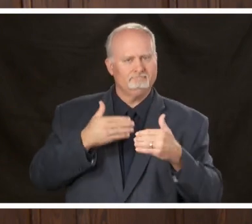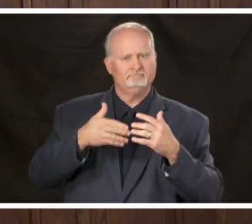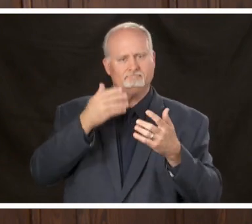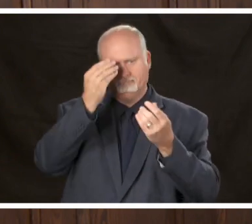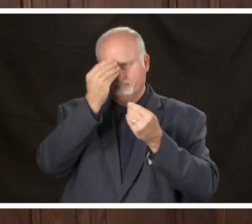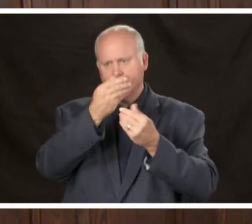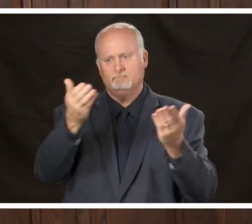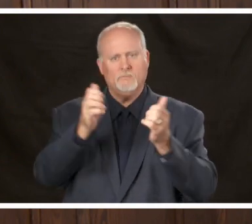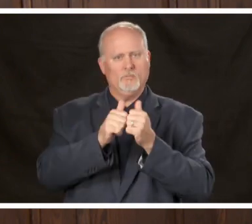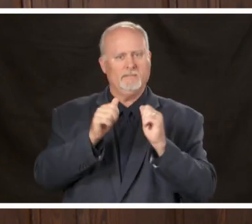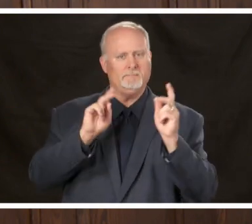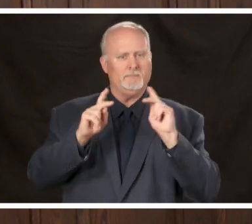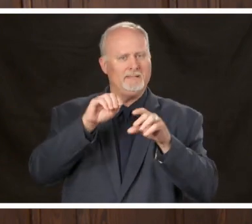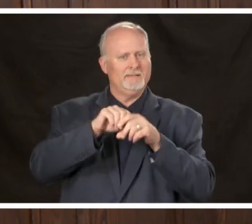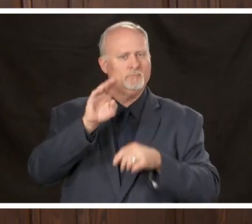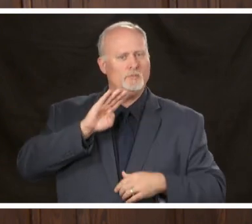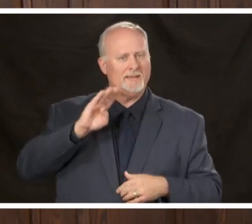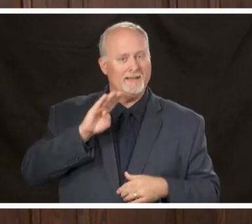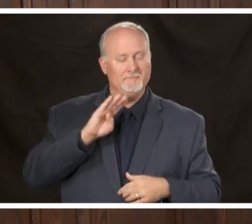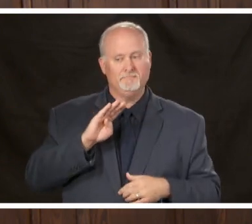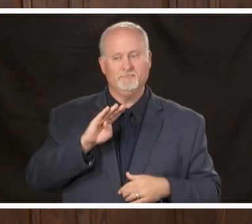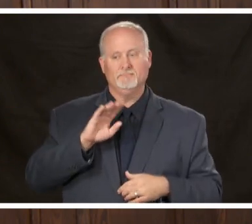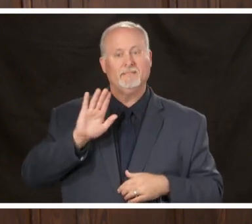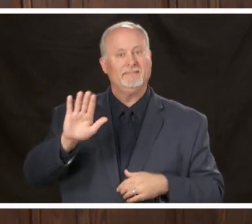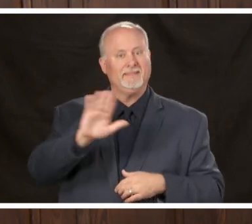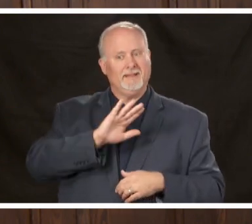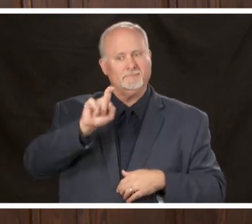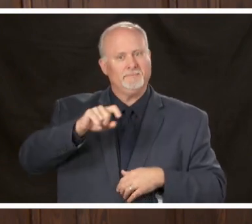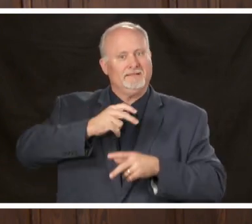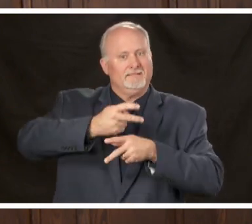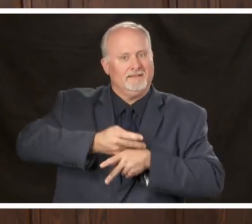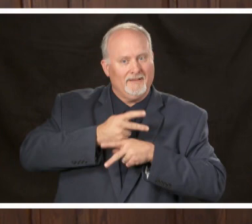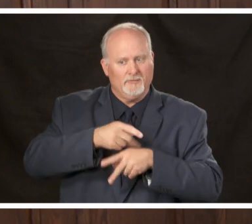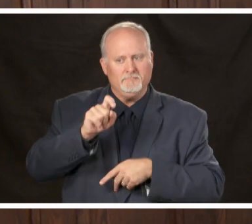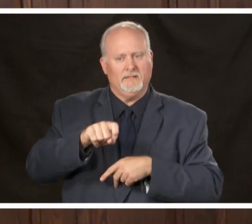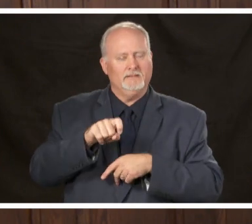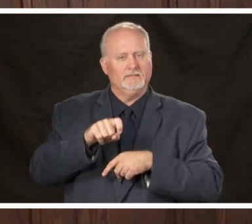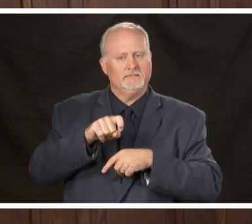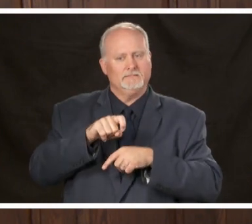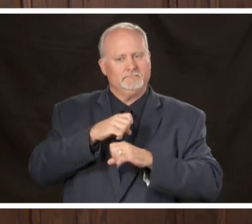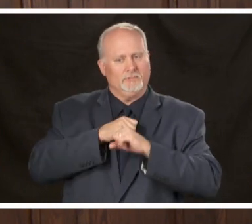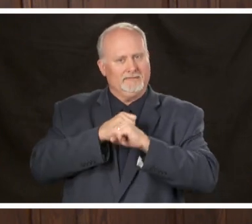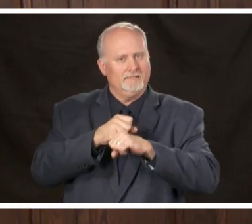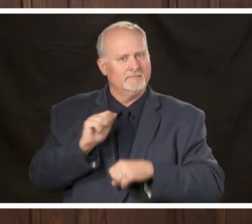residents of Birmingham the precautions they should take to keep themselves safe